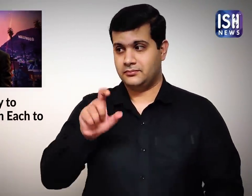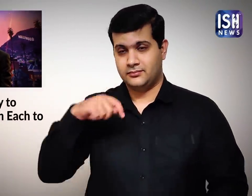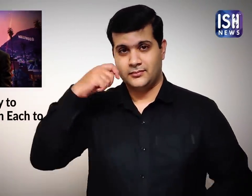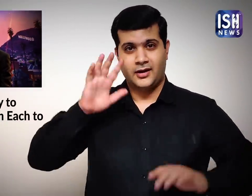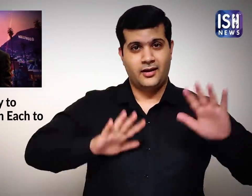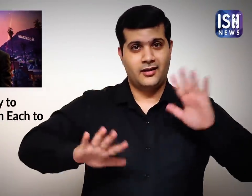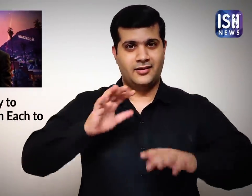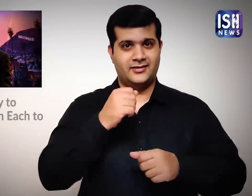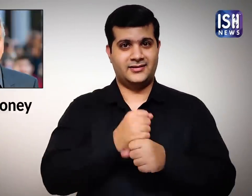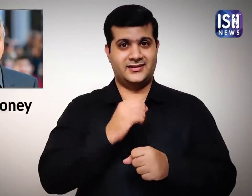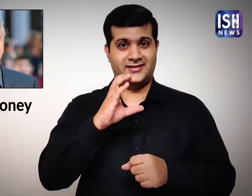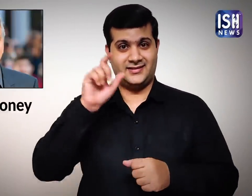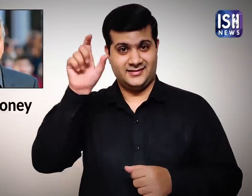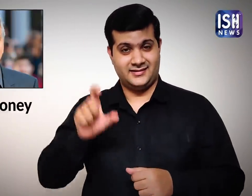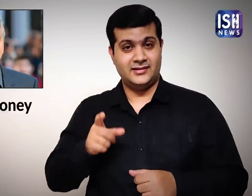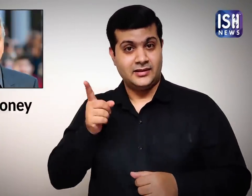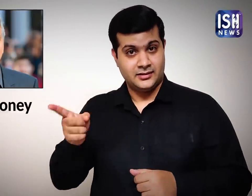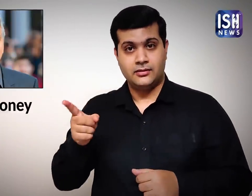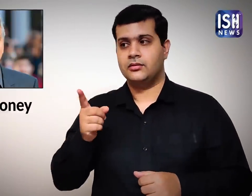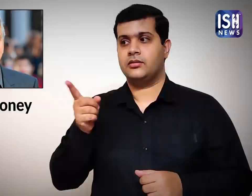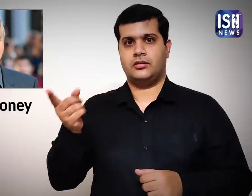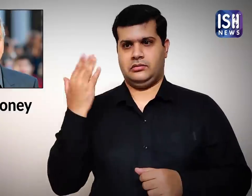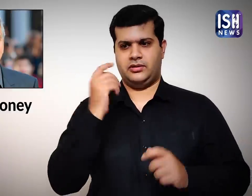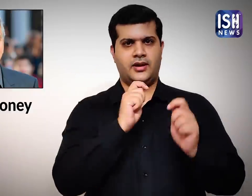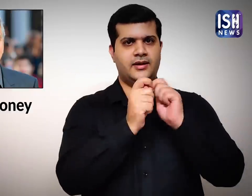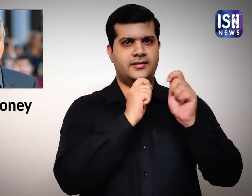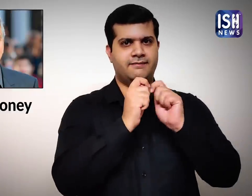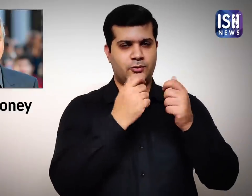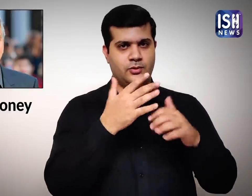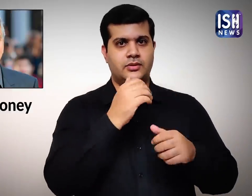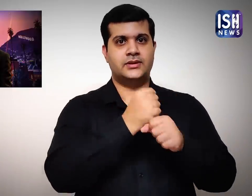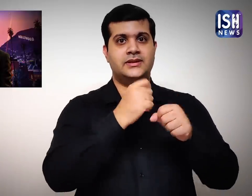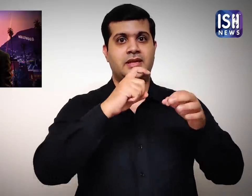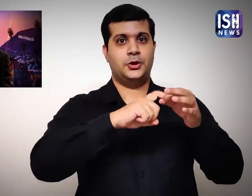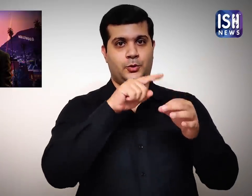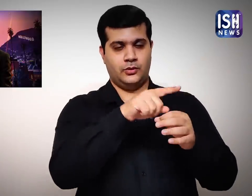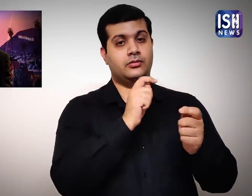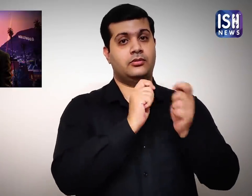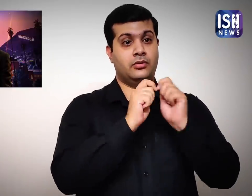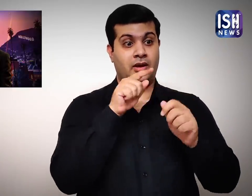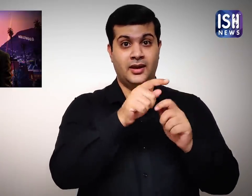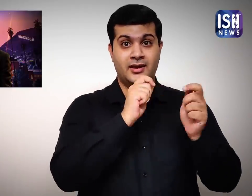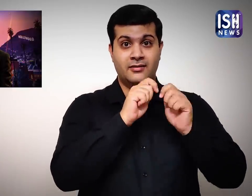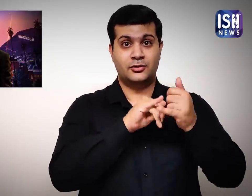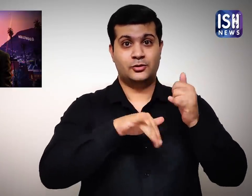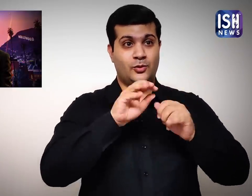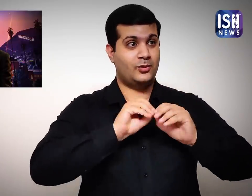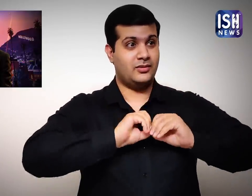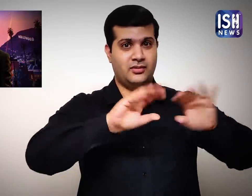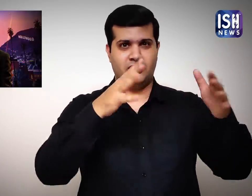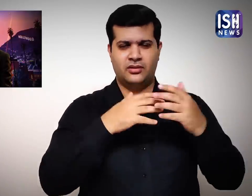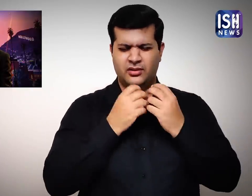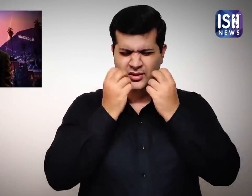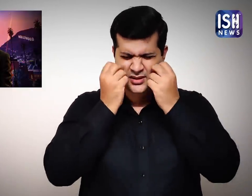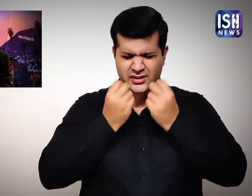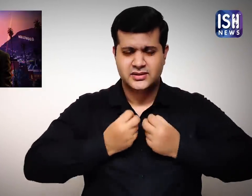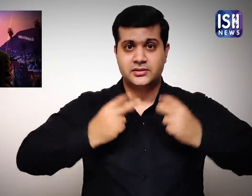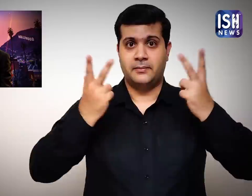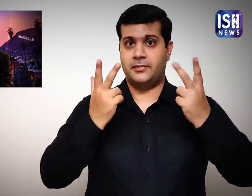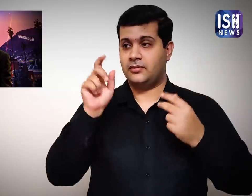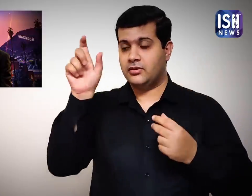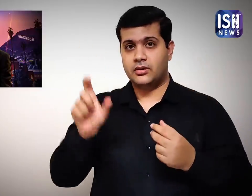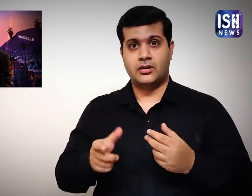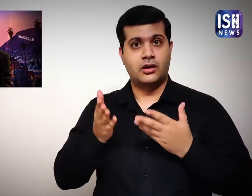Actor George Clooney’s latest interview with GQ surprised many on the social media.